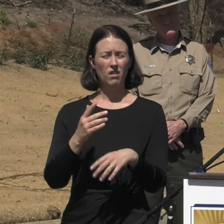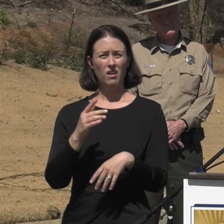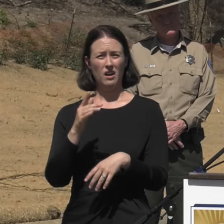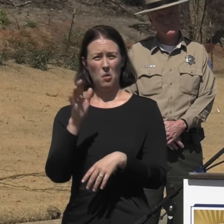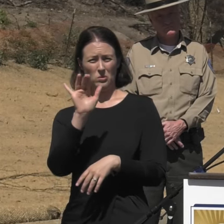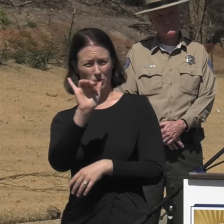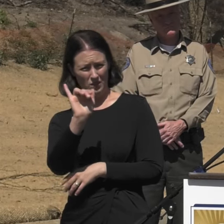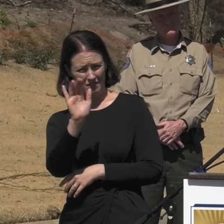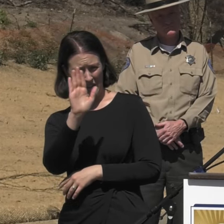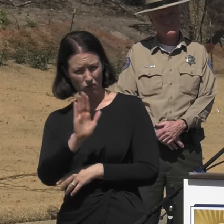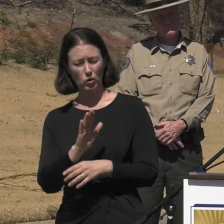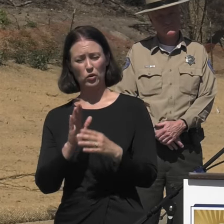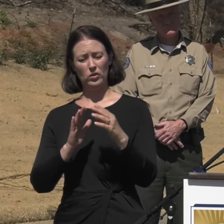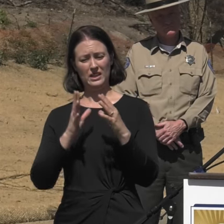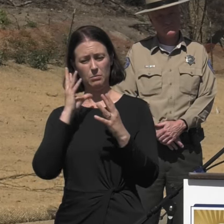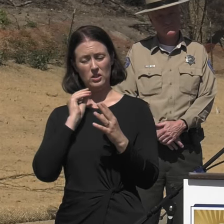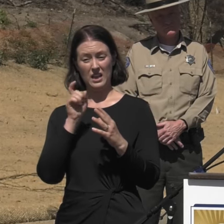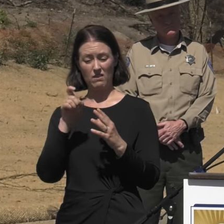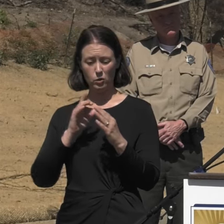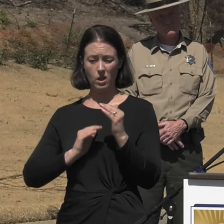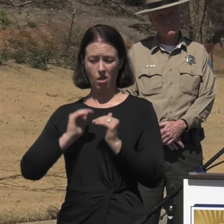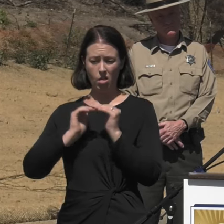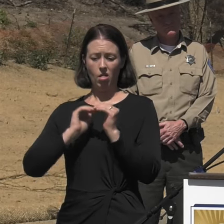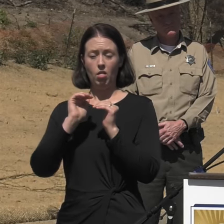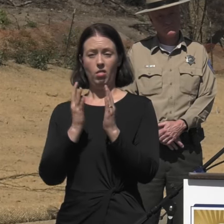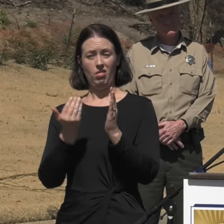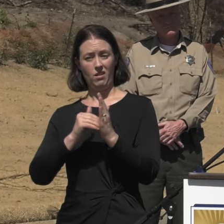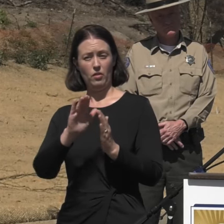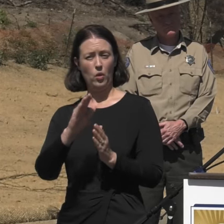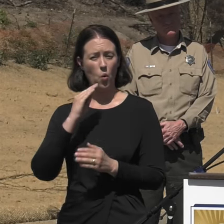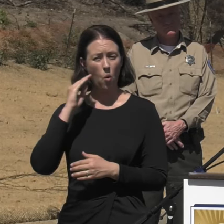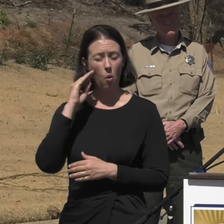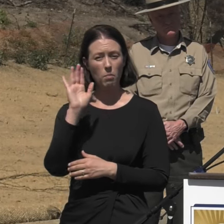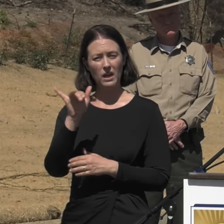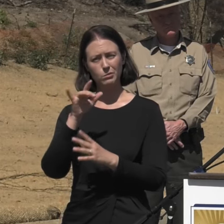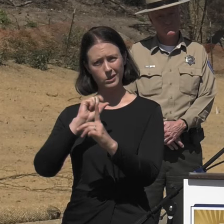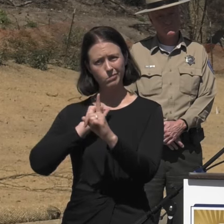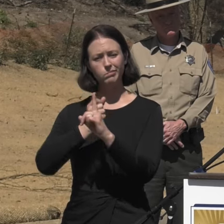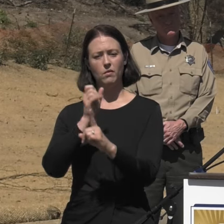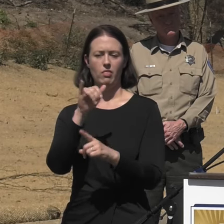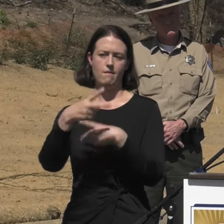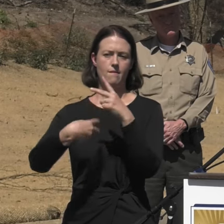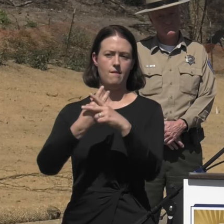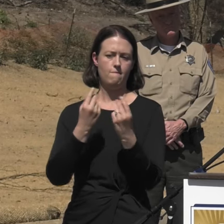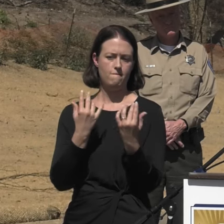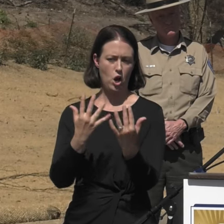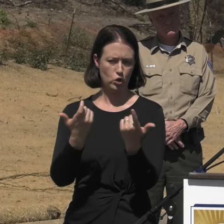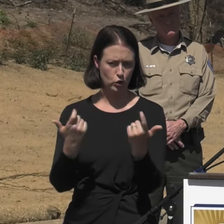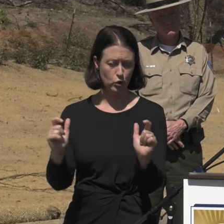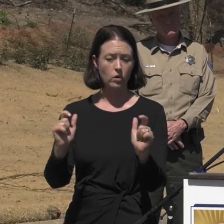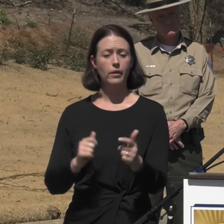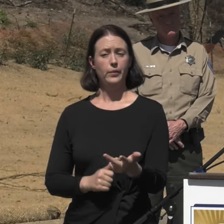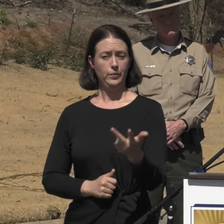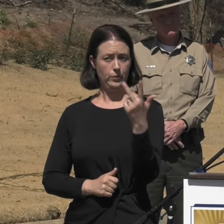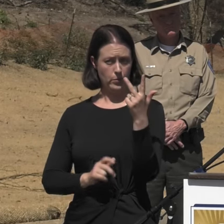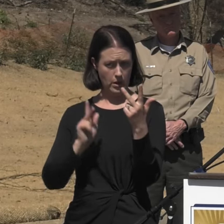rebuild a life in an area that's been devastated in a fire like this. Three lives were lost during this fire,